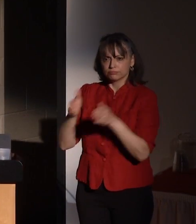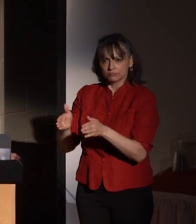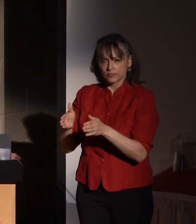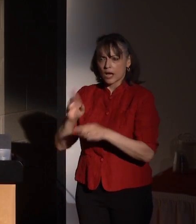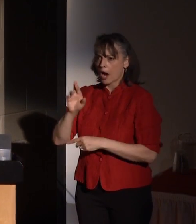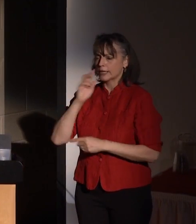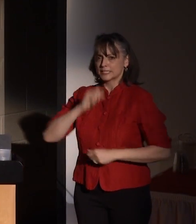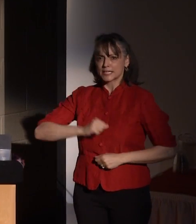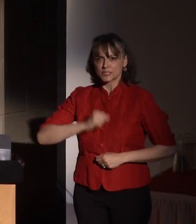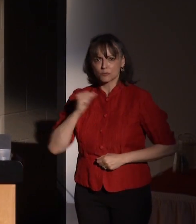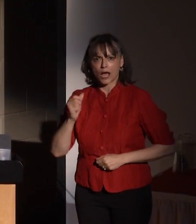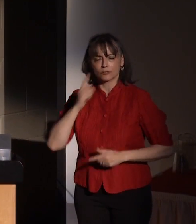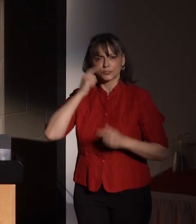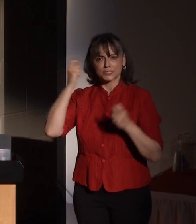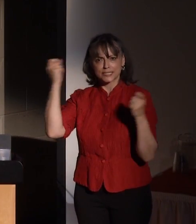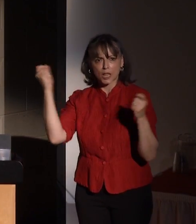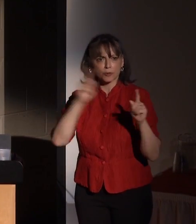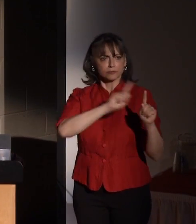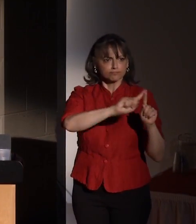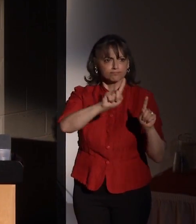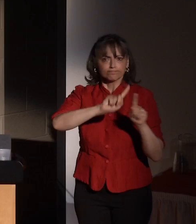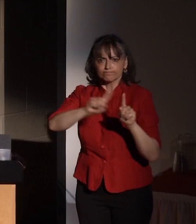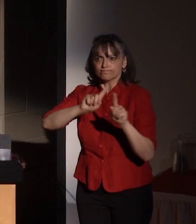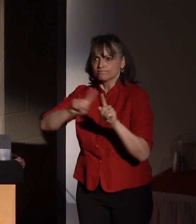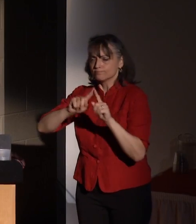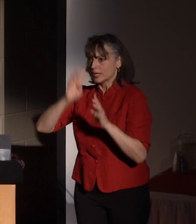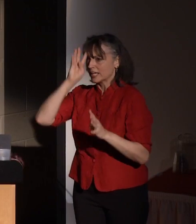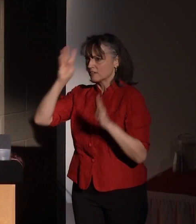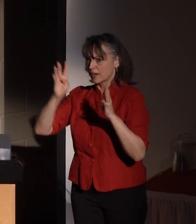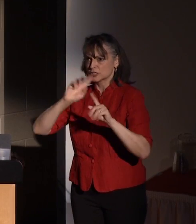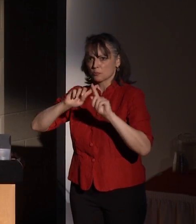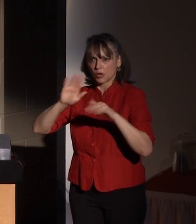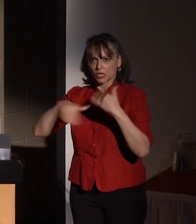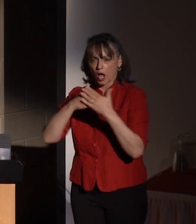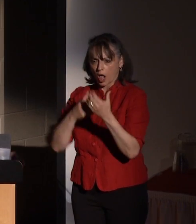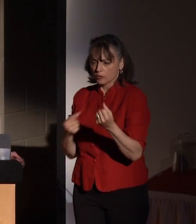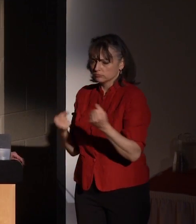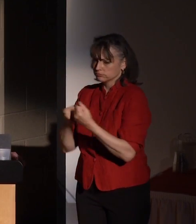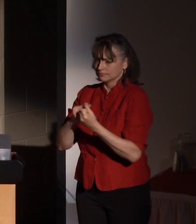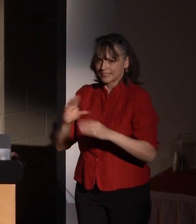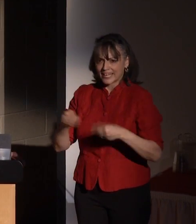the many different ways in which innovation energizes this educational community.